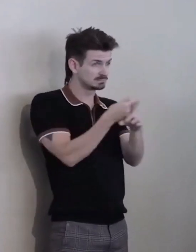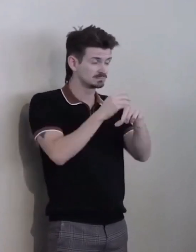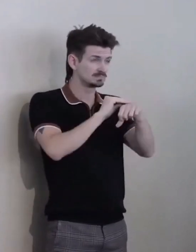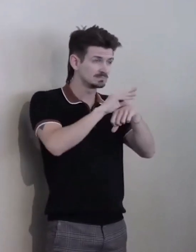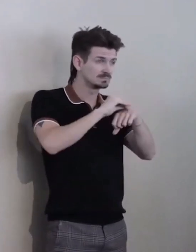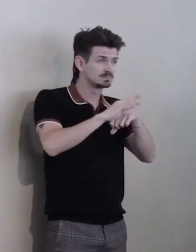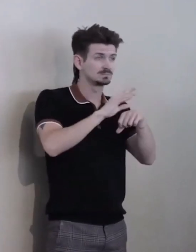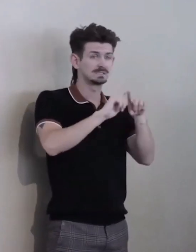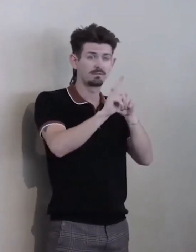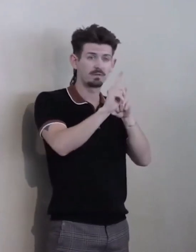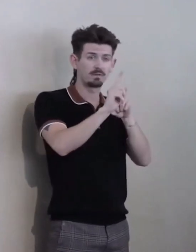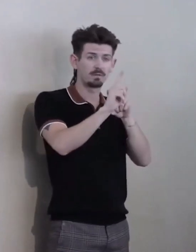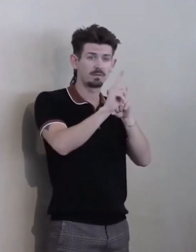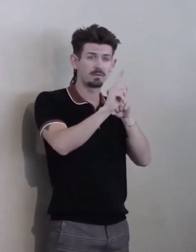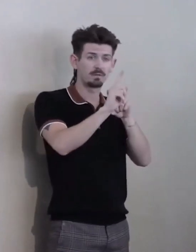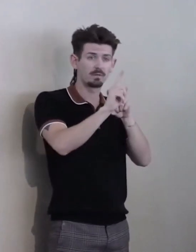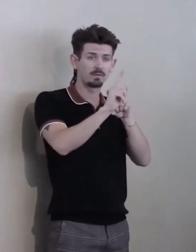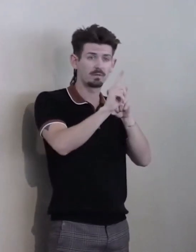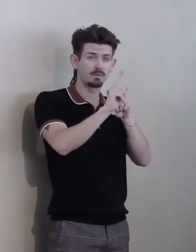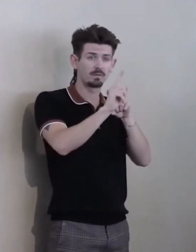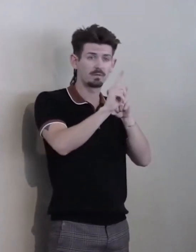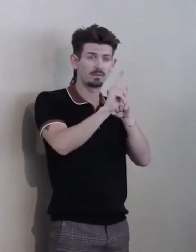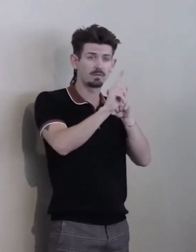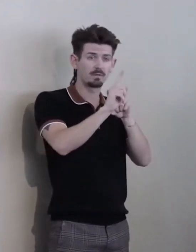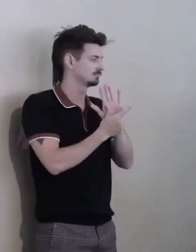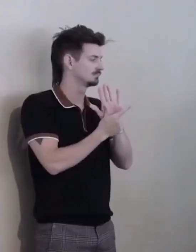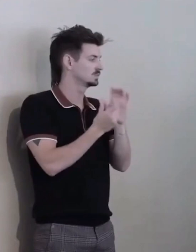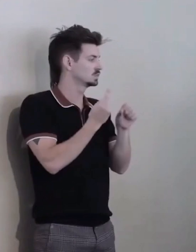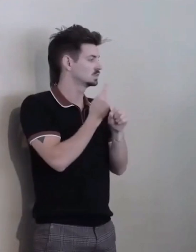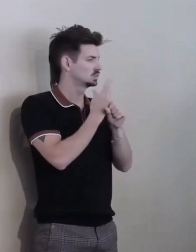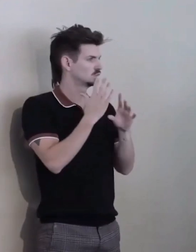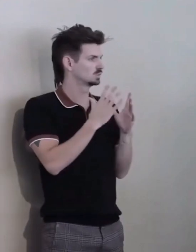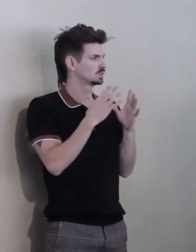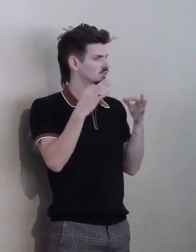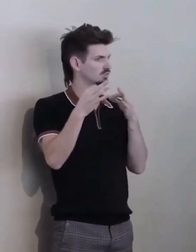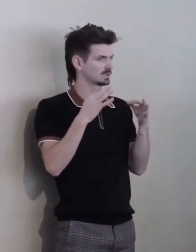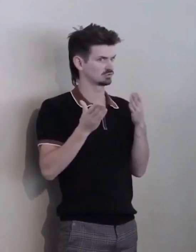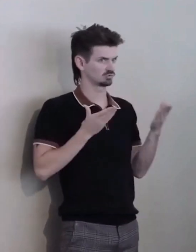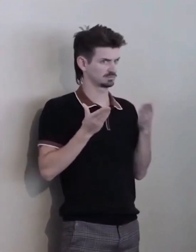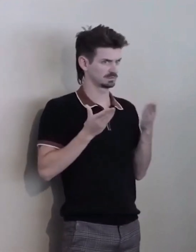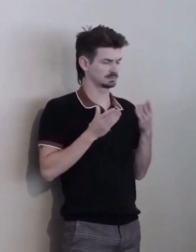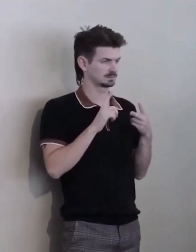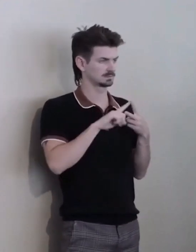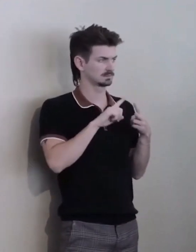Consumer Directed Attended Services, Medicaid buy-in,